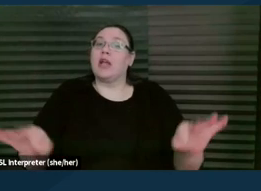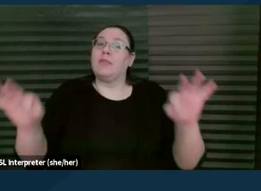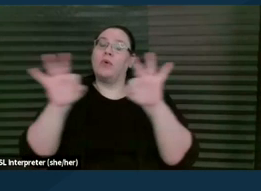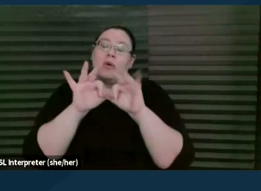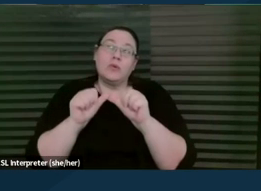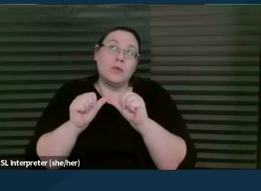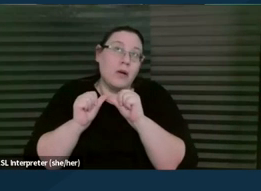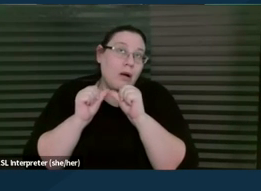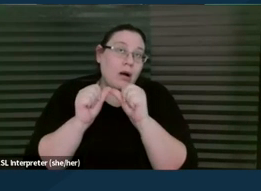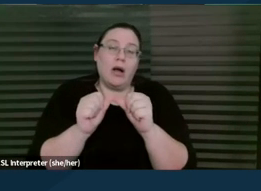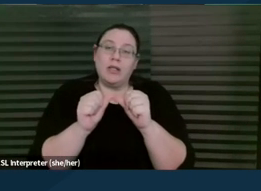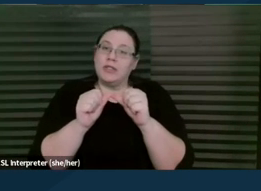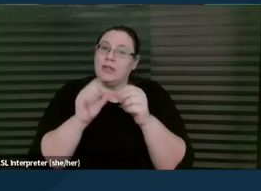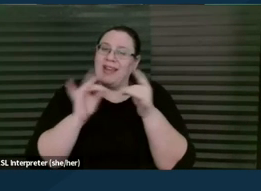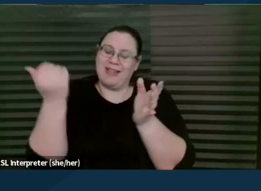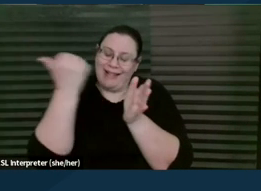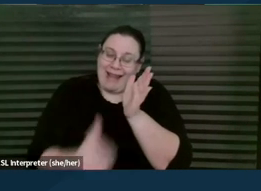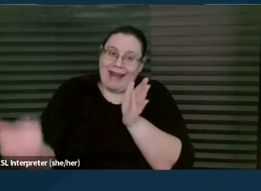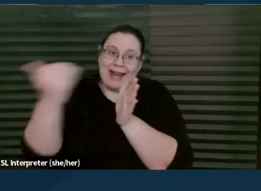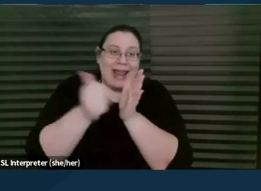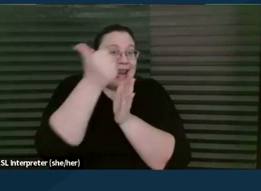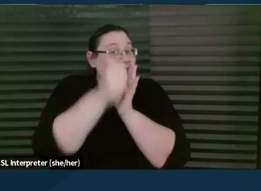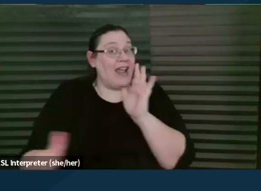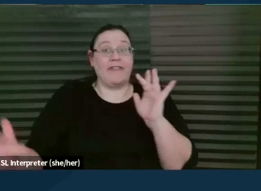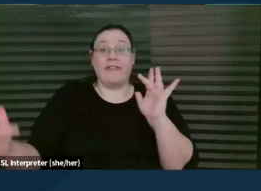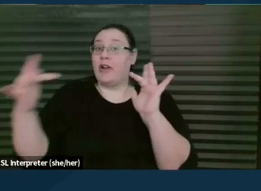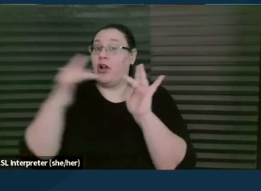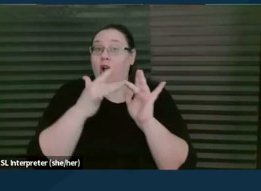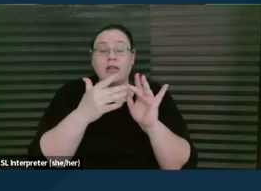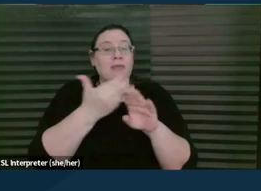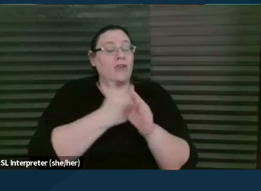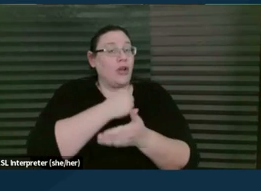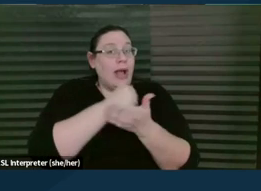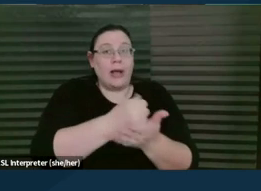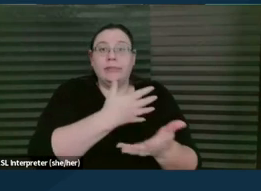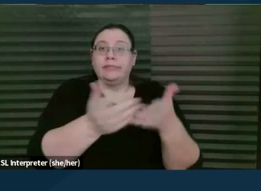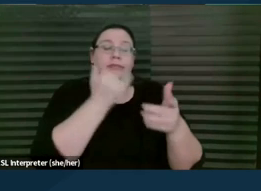both in every contact before you begin helping someone, whether they walked in, they called in,